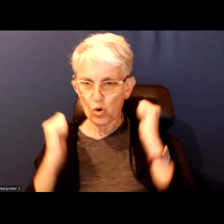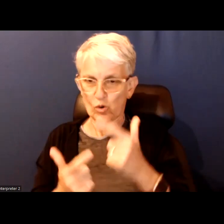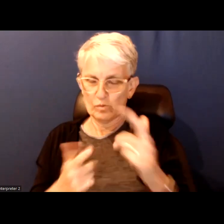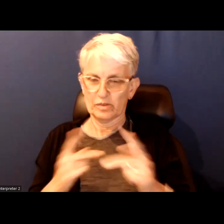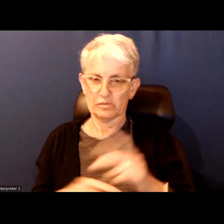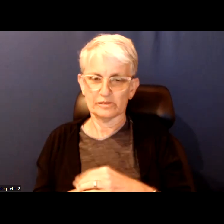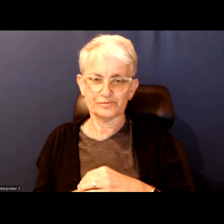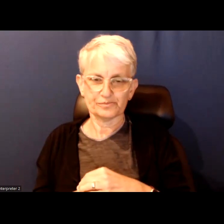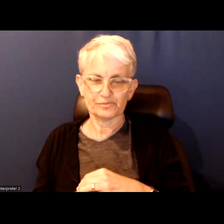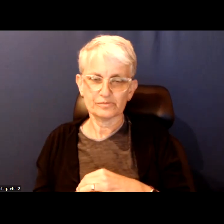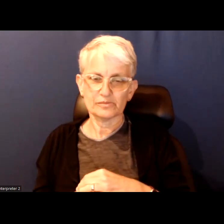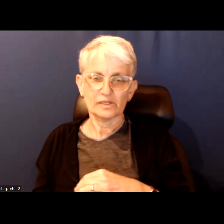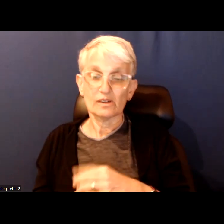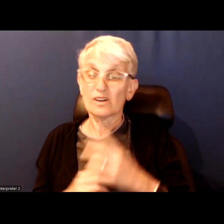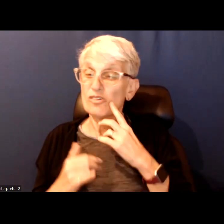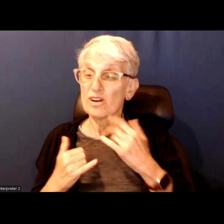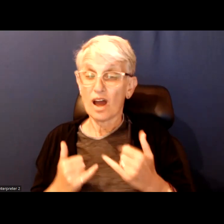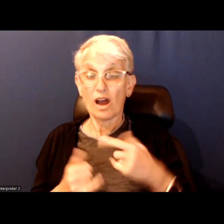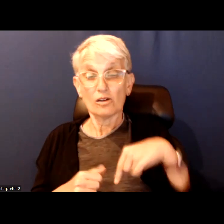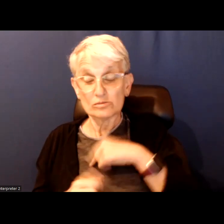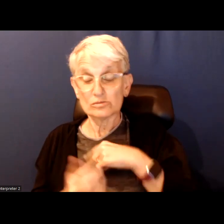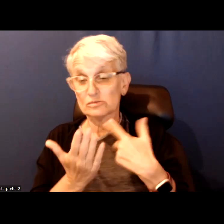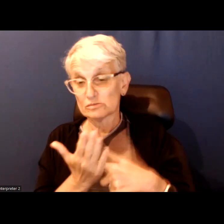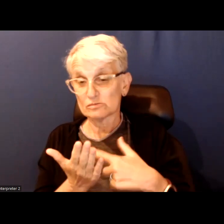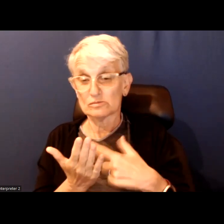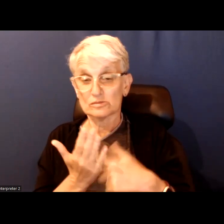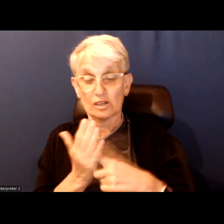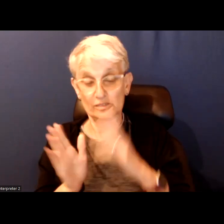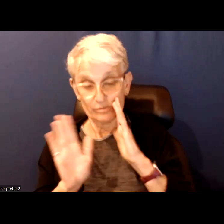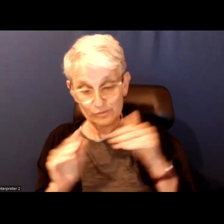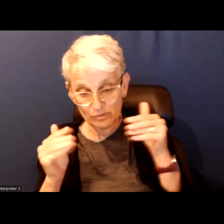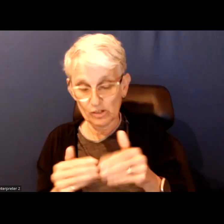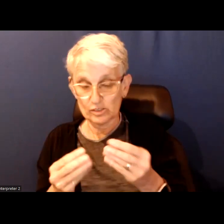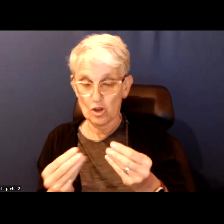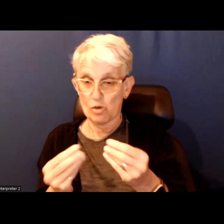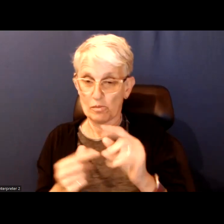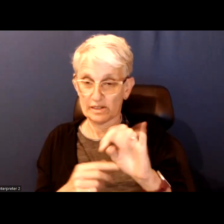Like currently so much of our discussion is focused on property taxes you know, and that